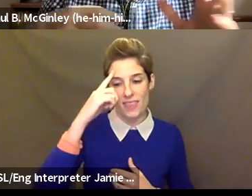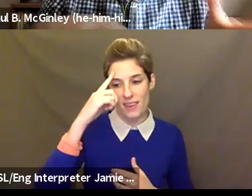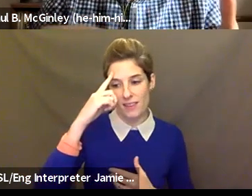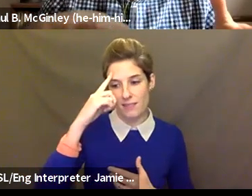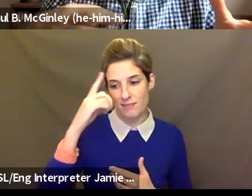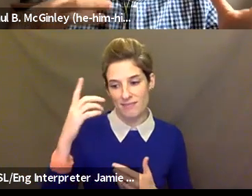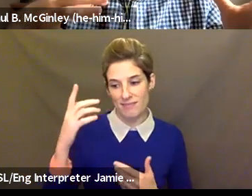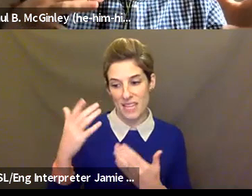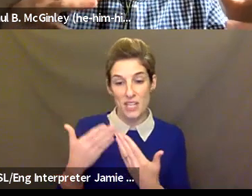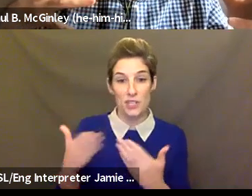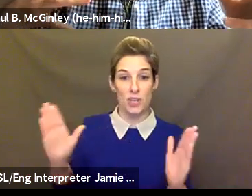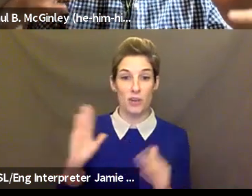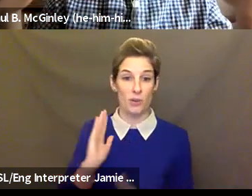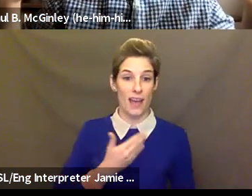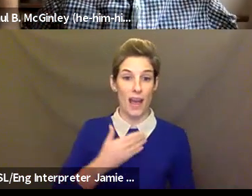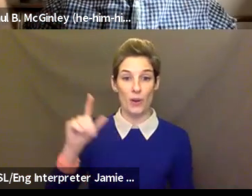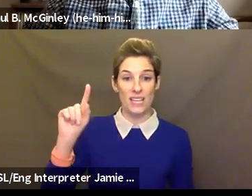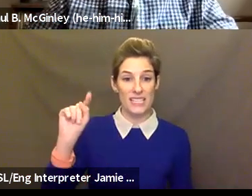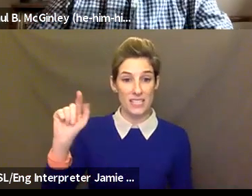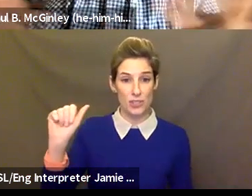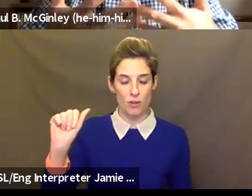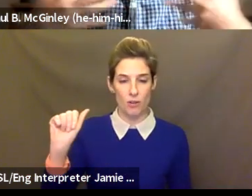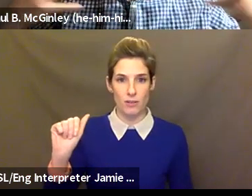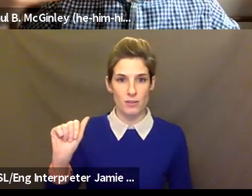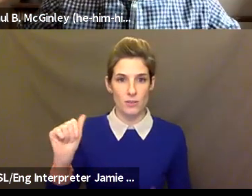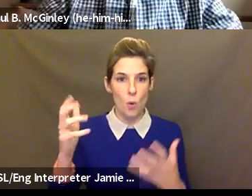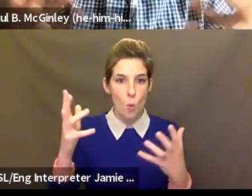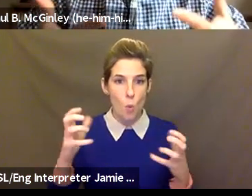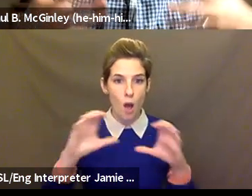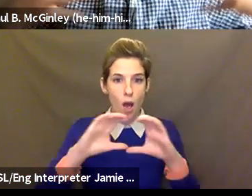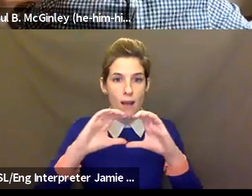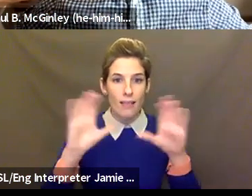artists who like to transform a classroom into a theatrical